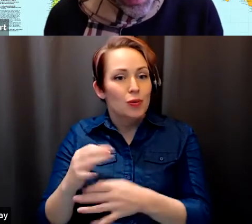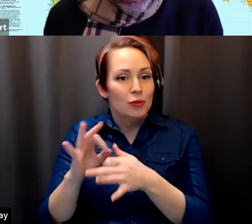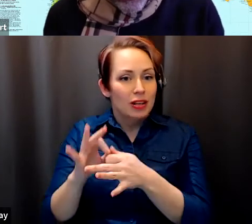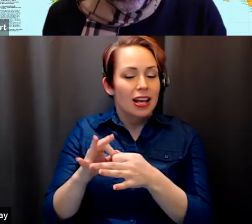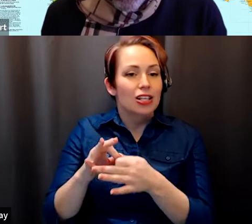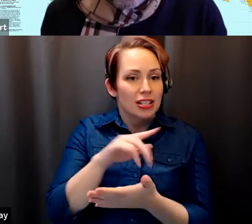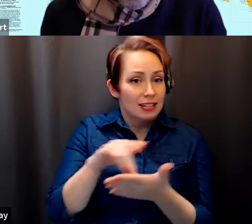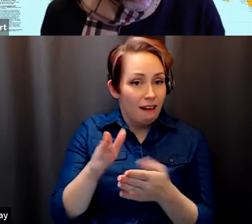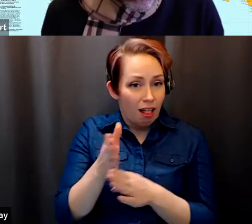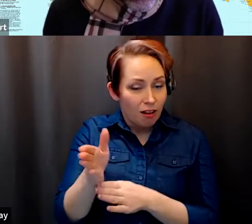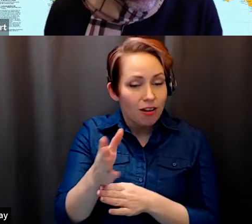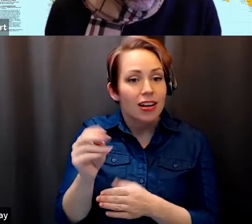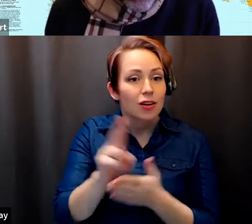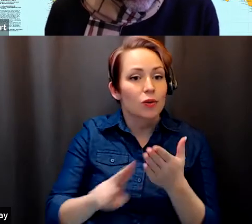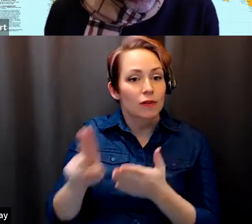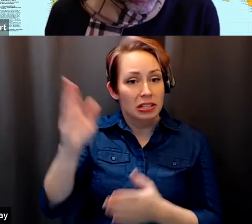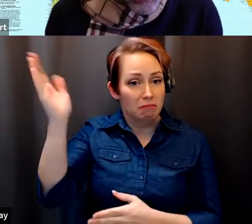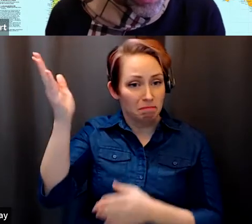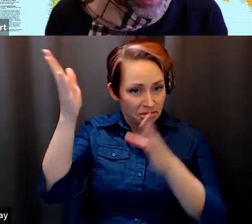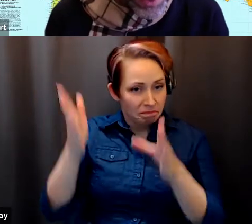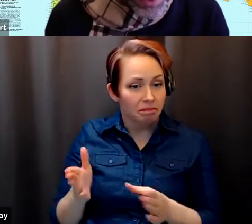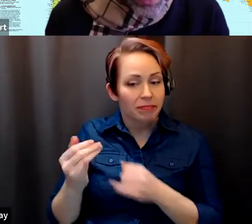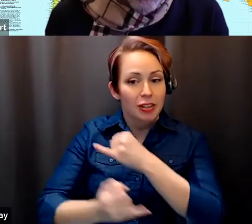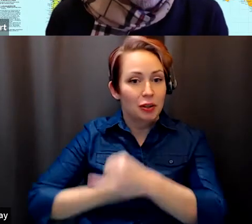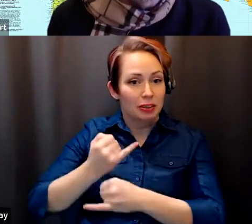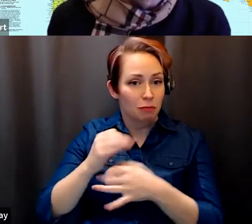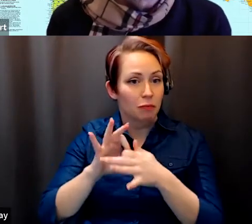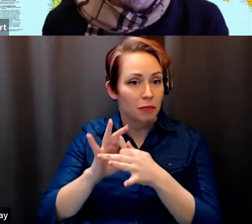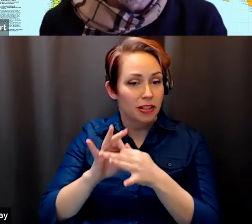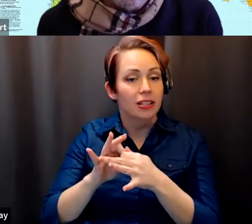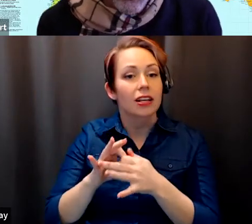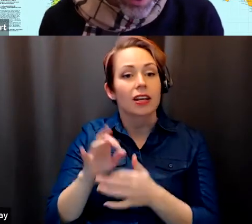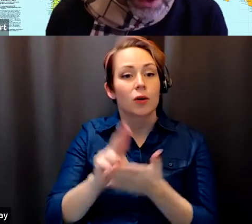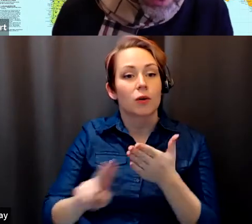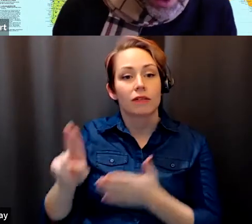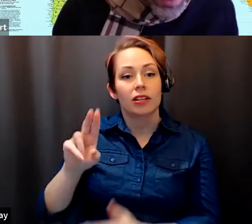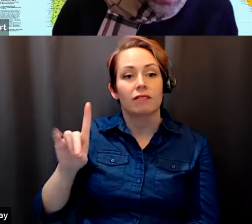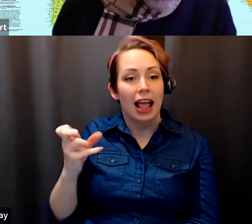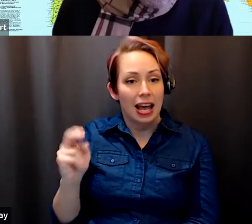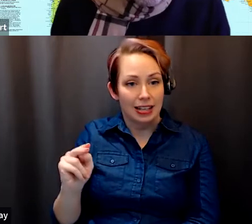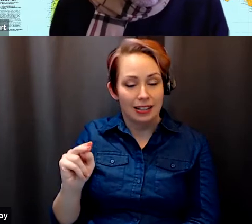Paul Gellert: and university lecturer in international relations at the University of Leiden in the Netherlands and.